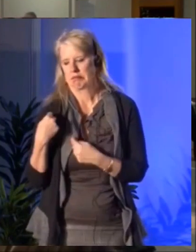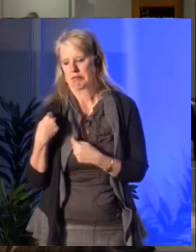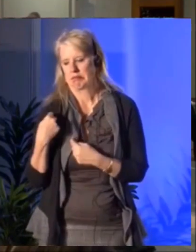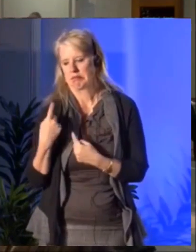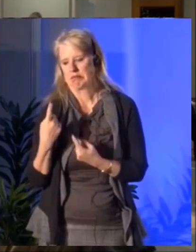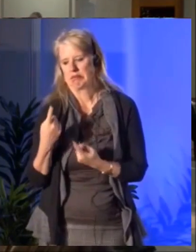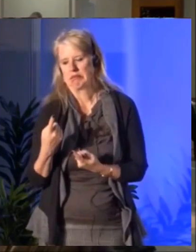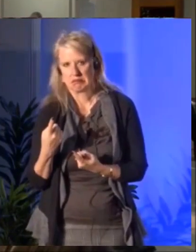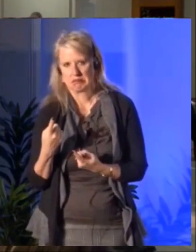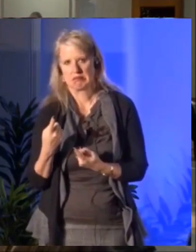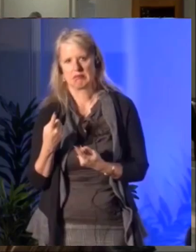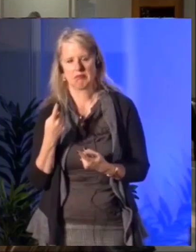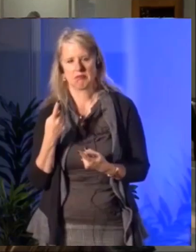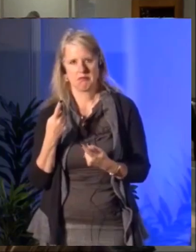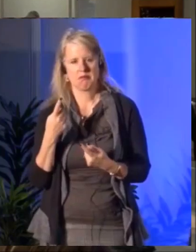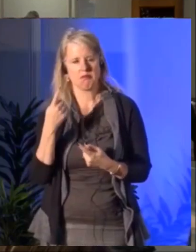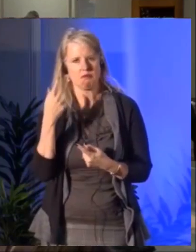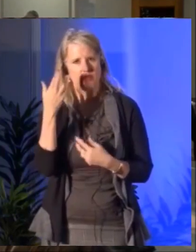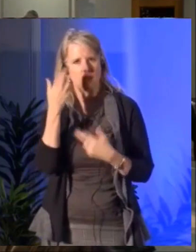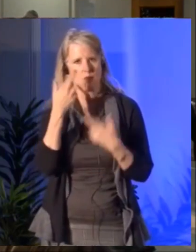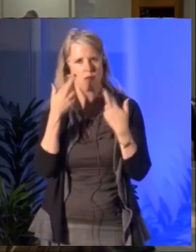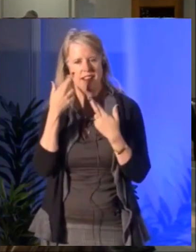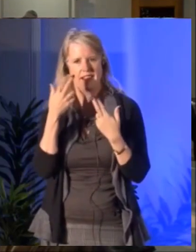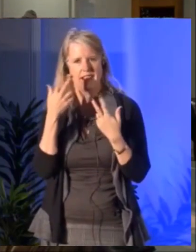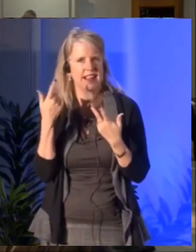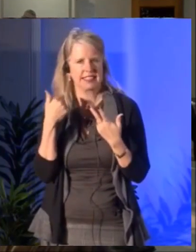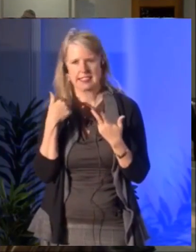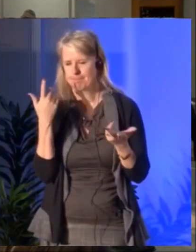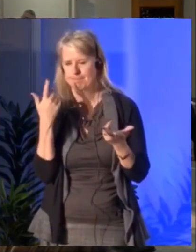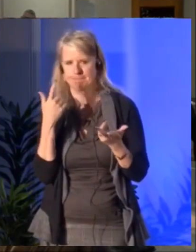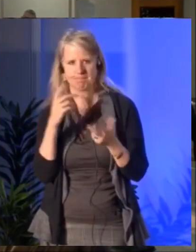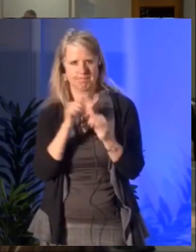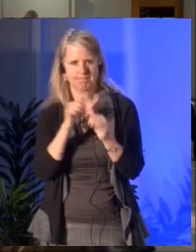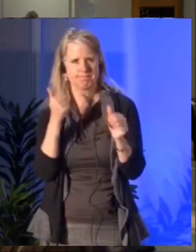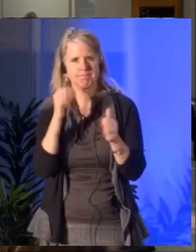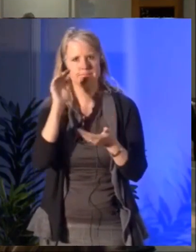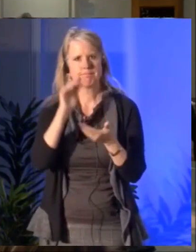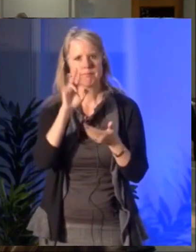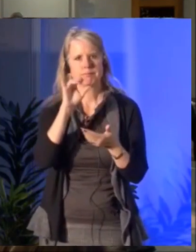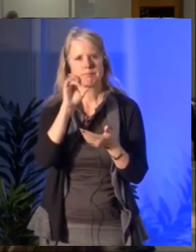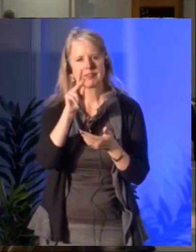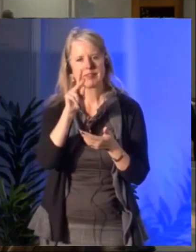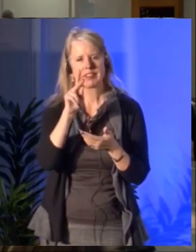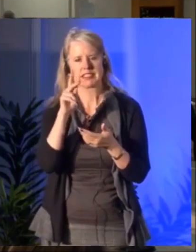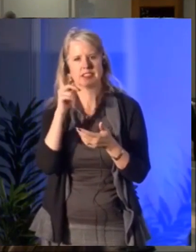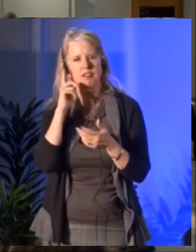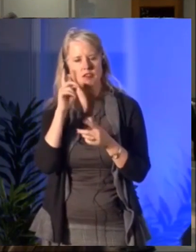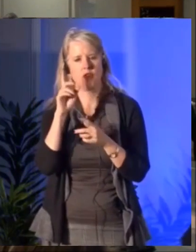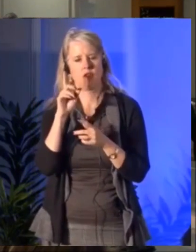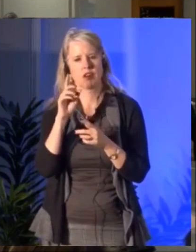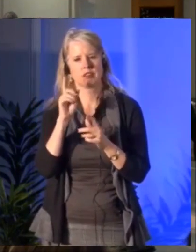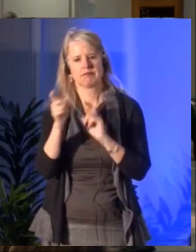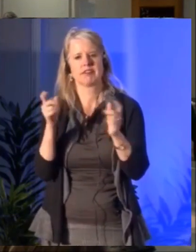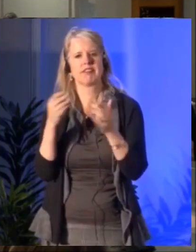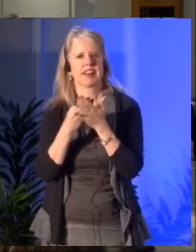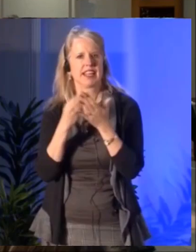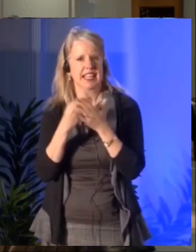In the sort of recent decade it's become very, very risk adverse culturally in funding.